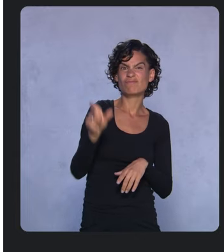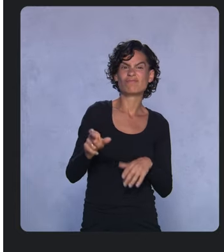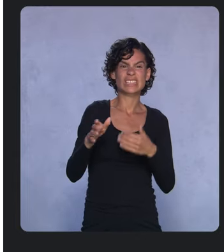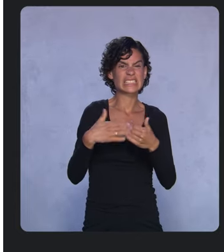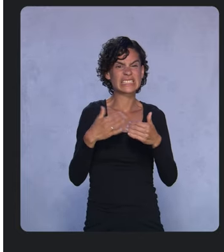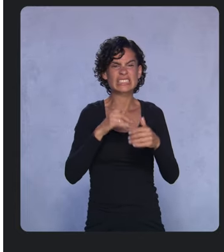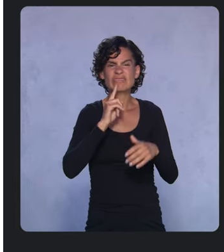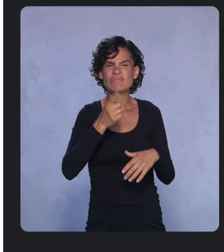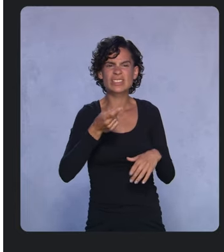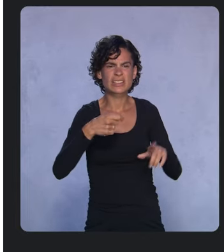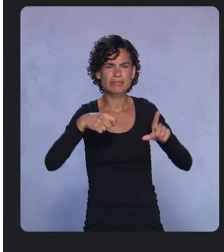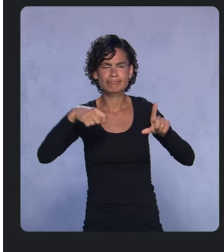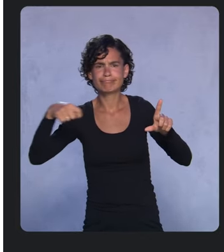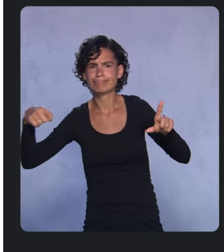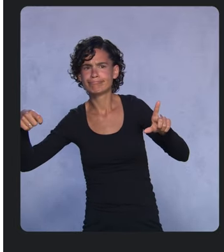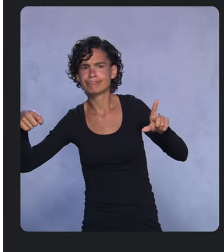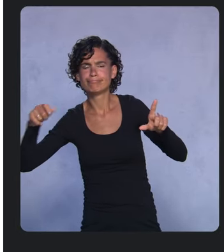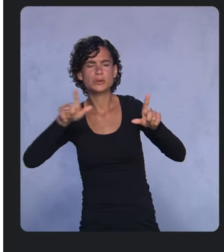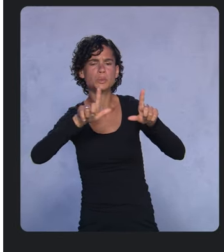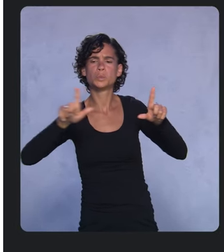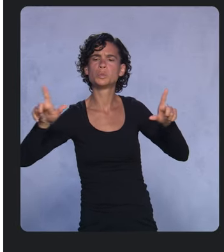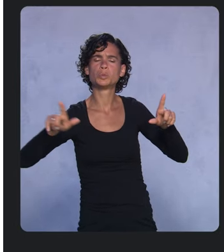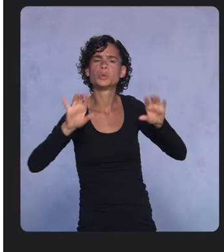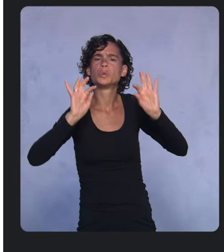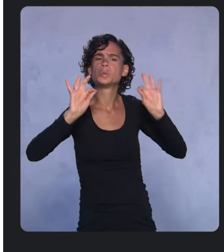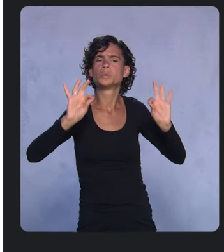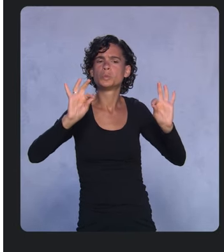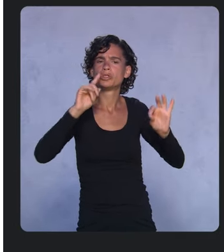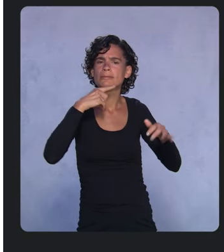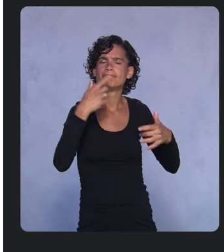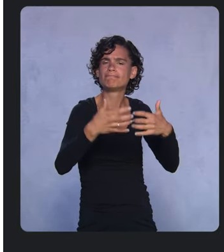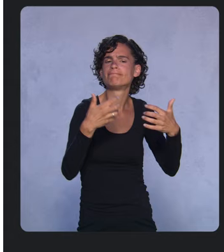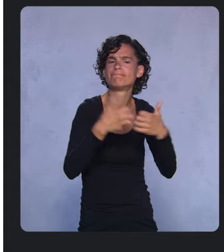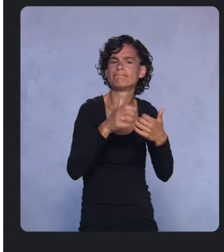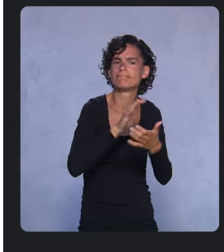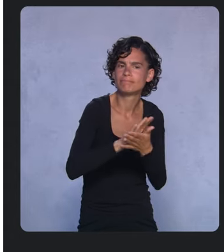help updating fold and transition states with Constraint Layout 2.1 and MotionLayout,